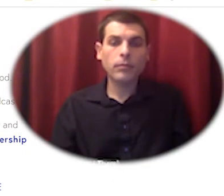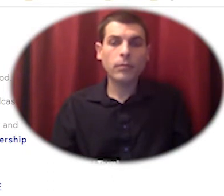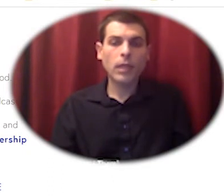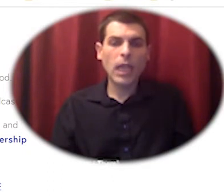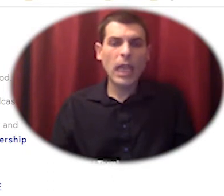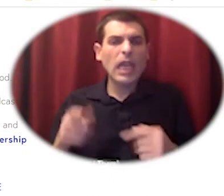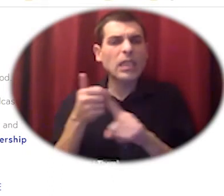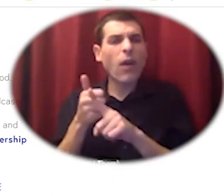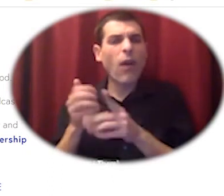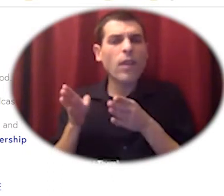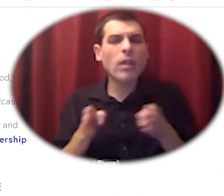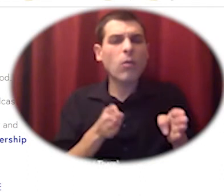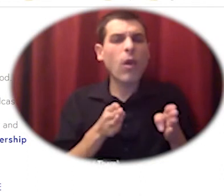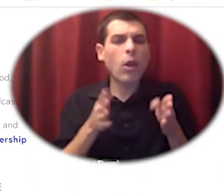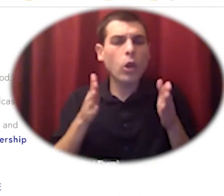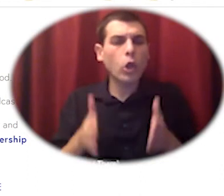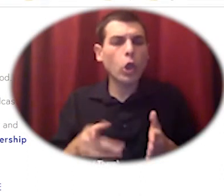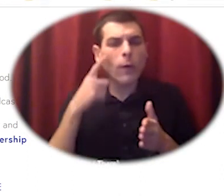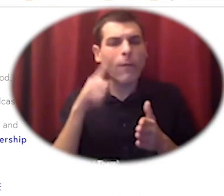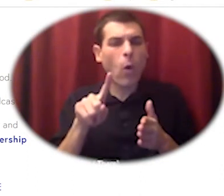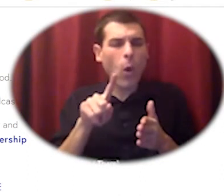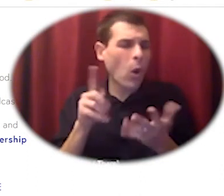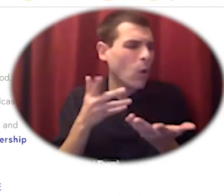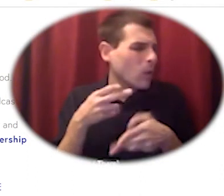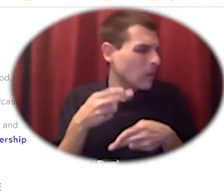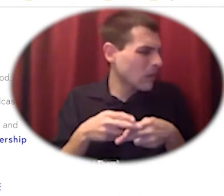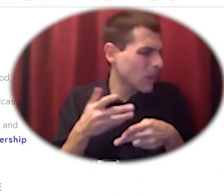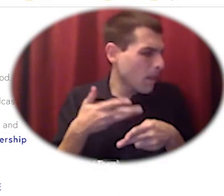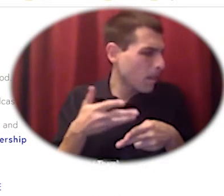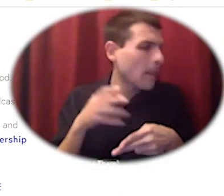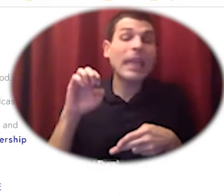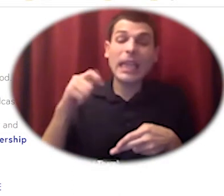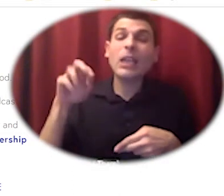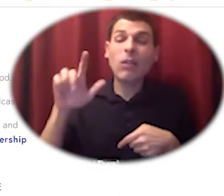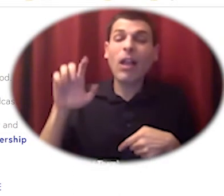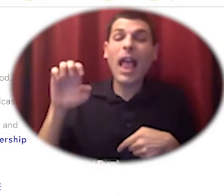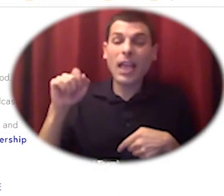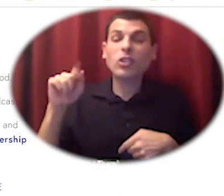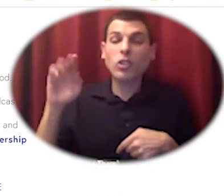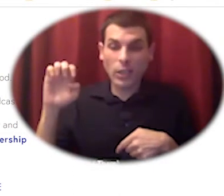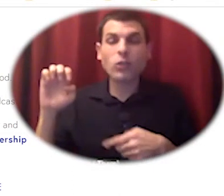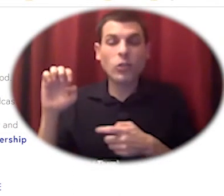equal exchange and equal exchange is a fair trade company that buys and